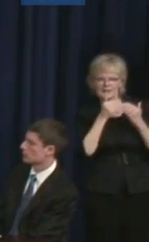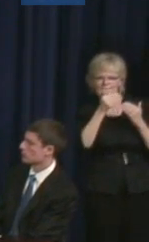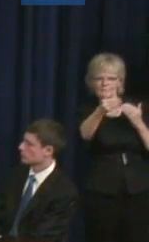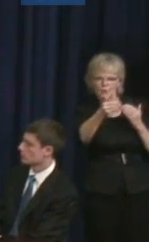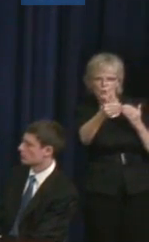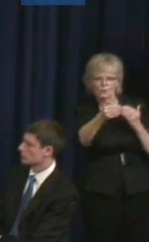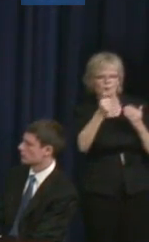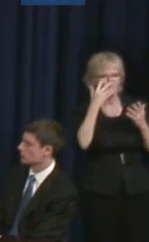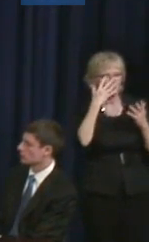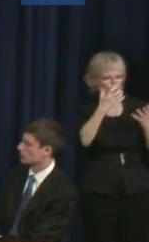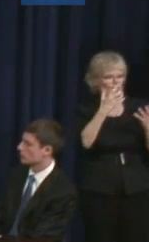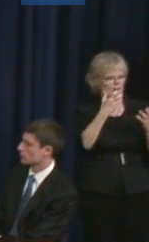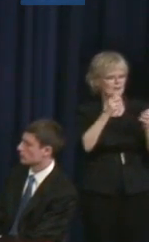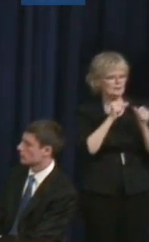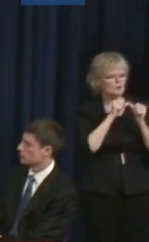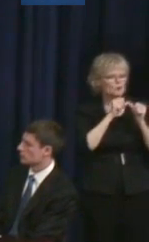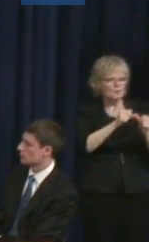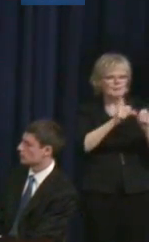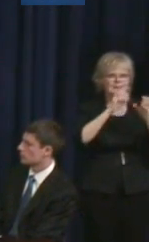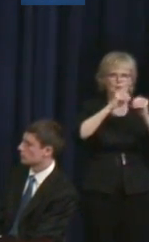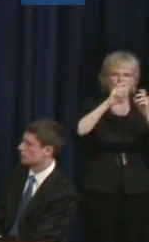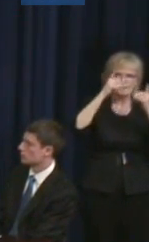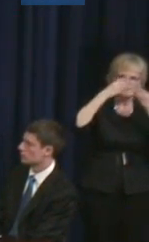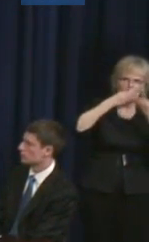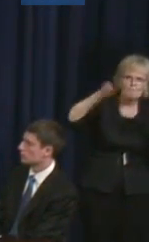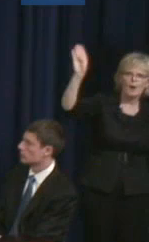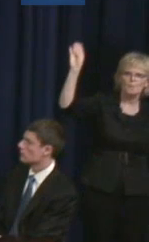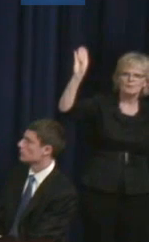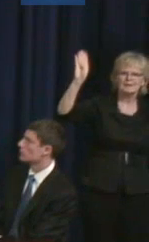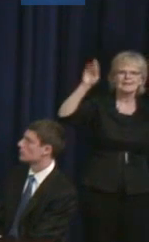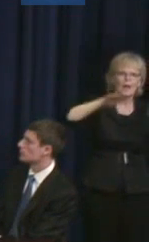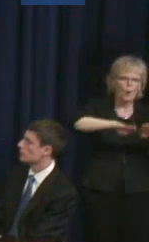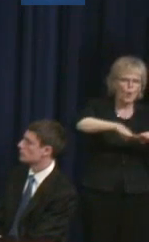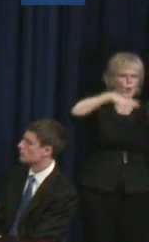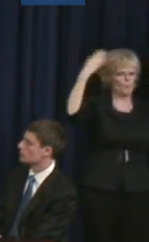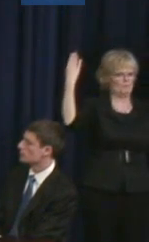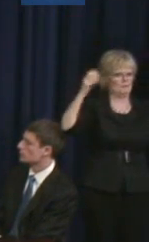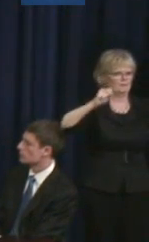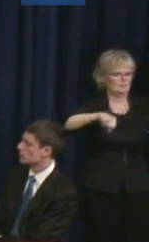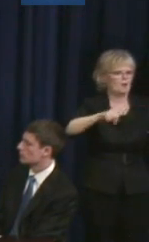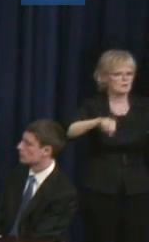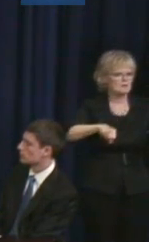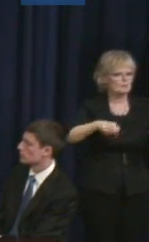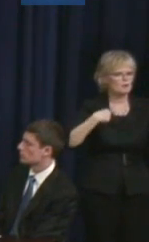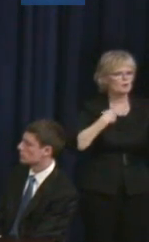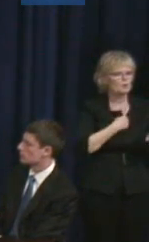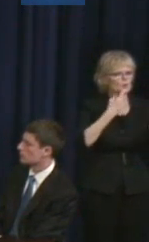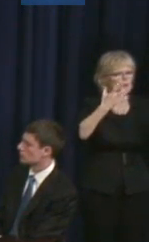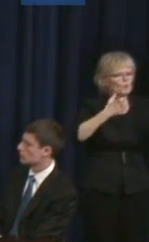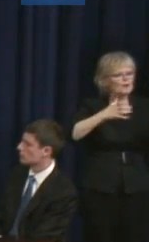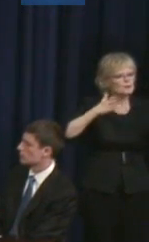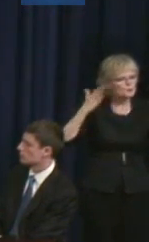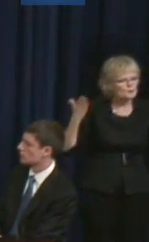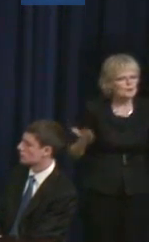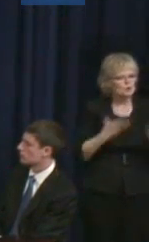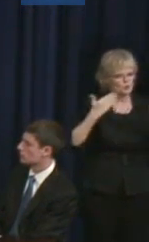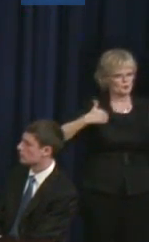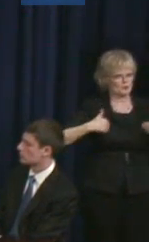continue to be as public and as vocal as possible, and to encourage the youth, you know, those who are